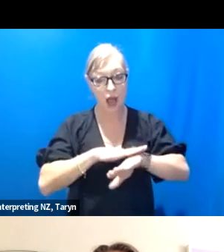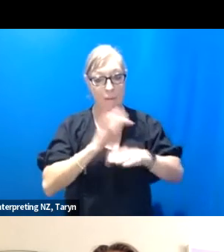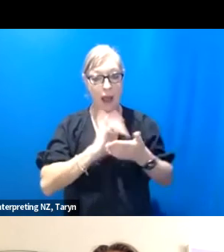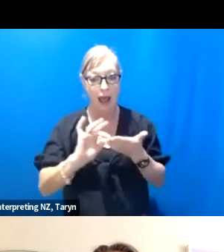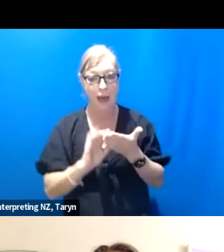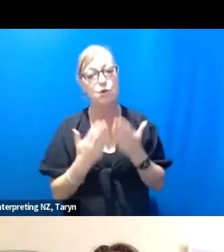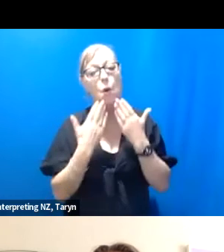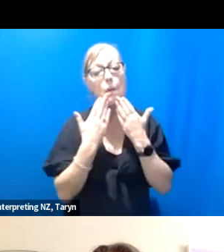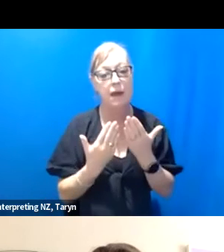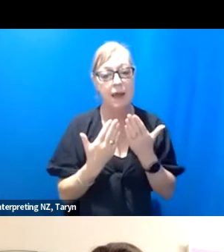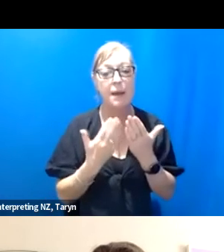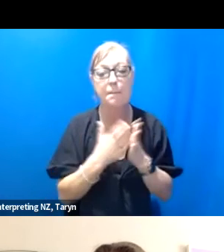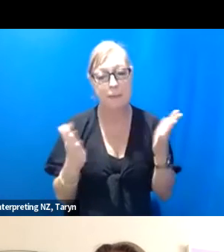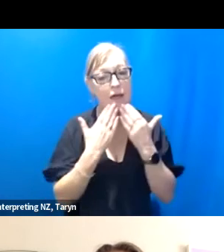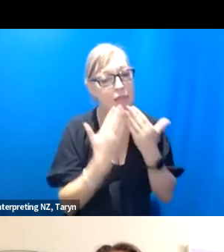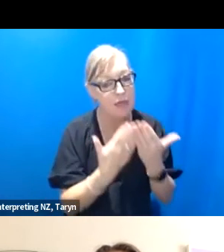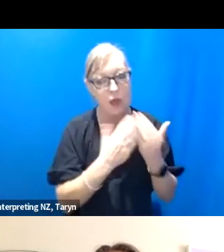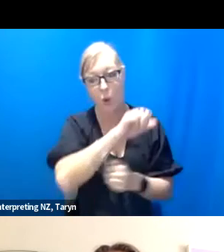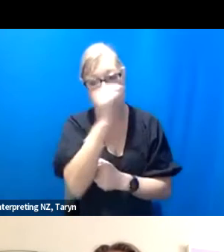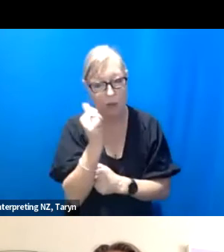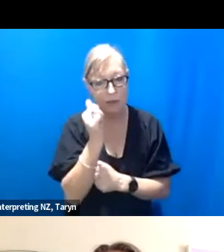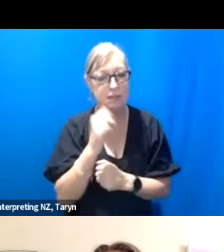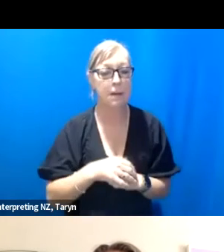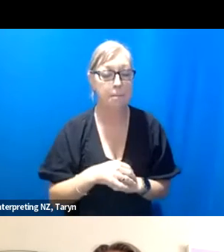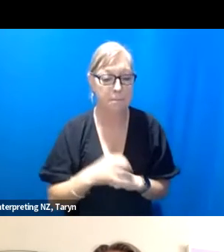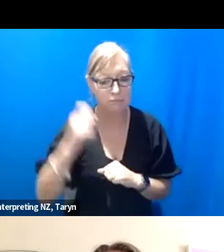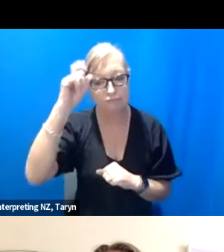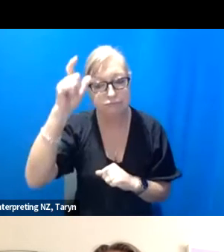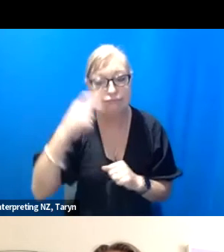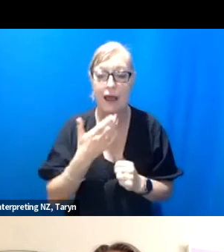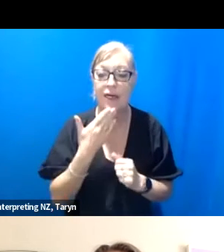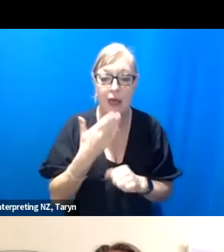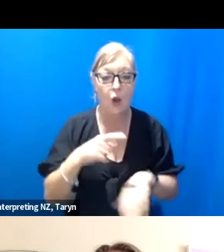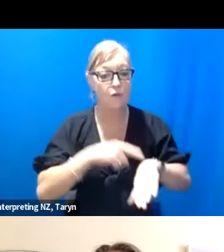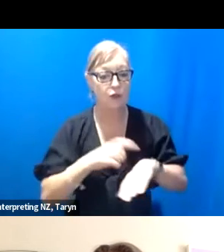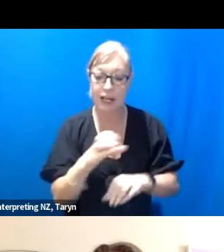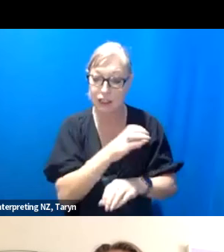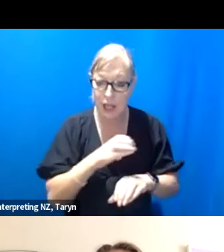you Claire, for all your wisdom and thank you for the Touch Compass ADP for hosting tonight.